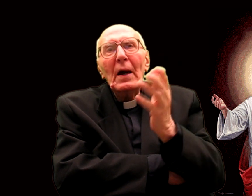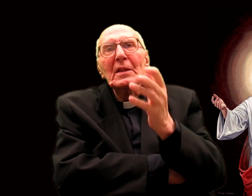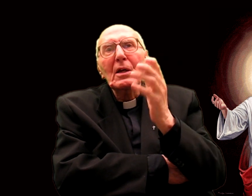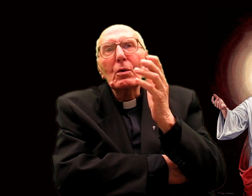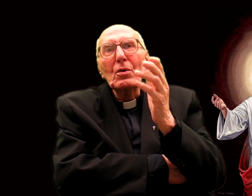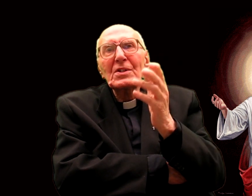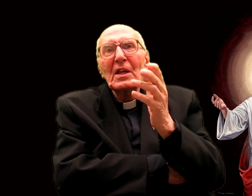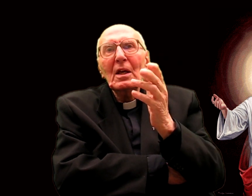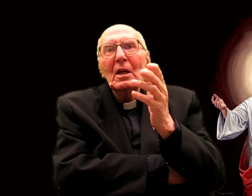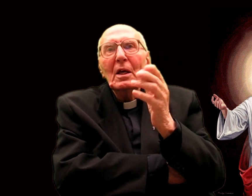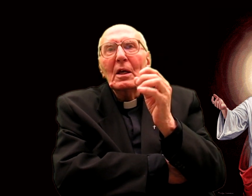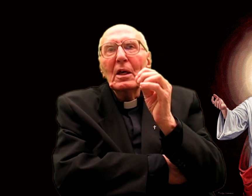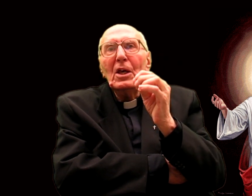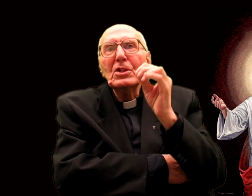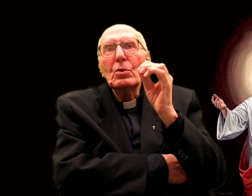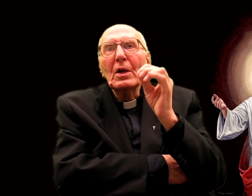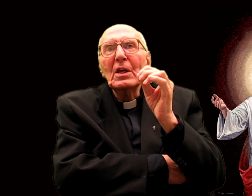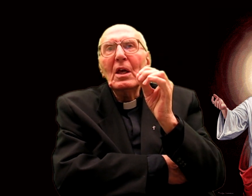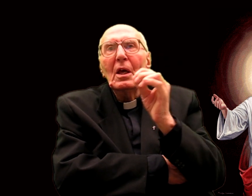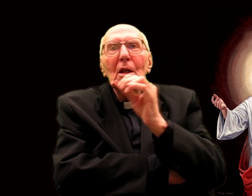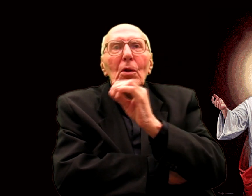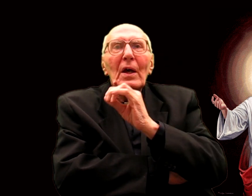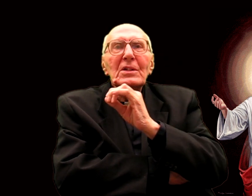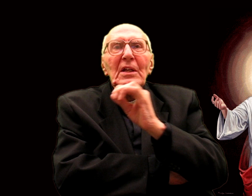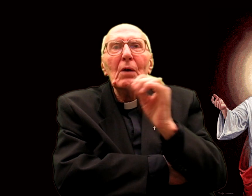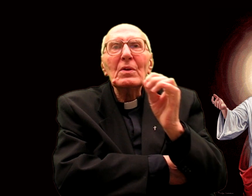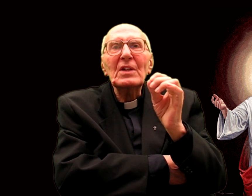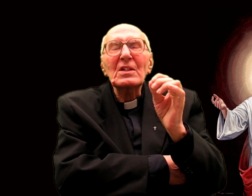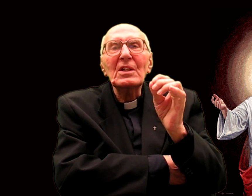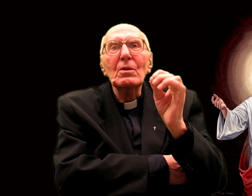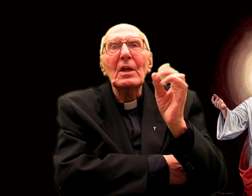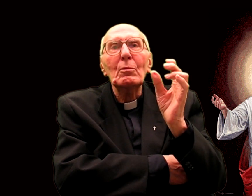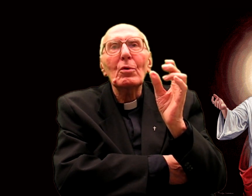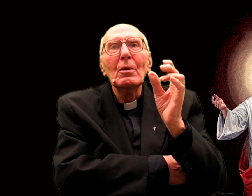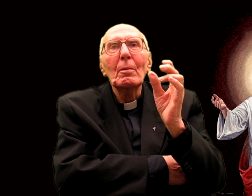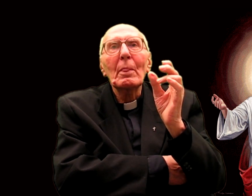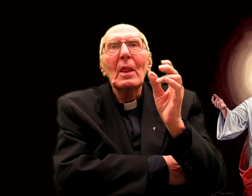And Father Croiset: This is not only an exercise of love;